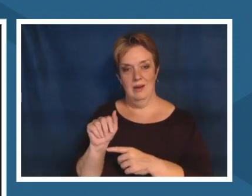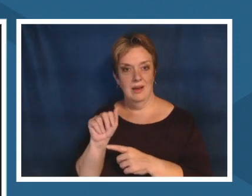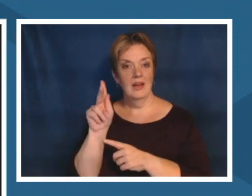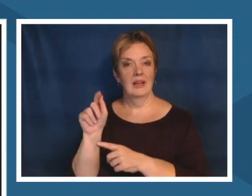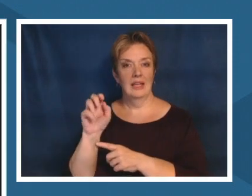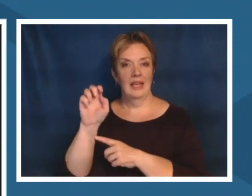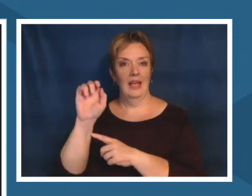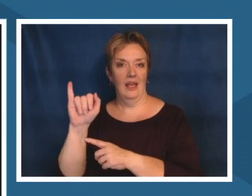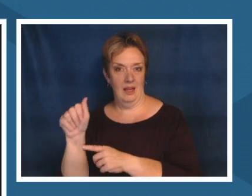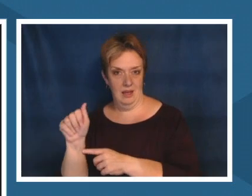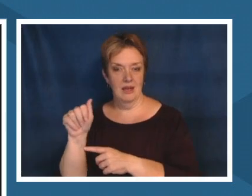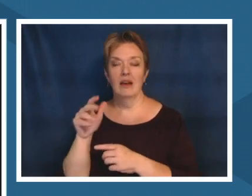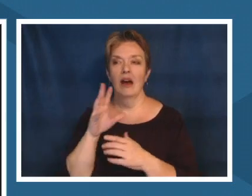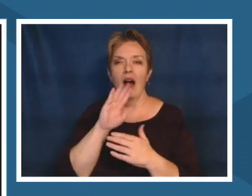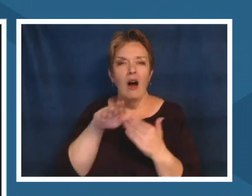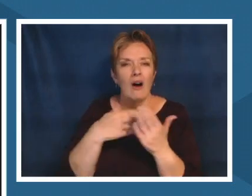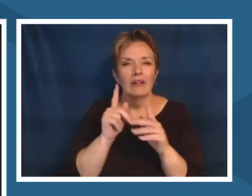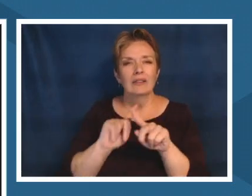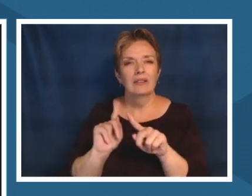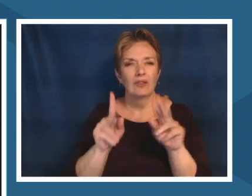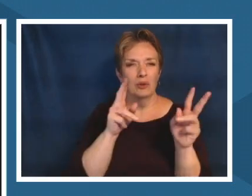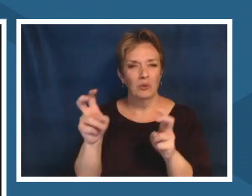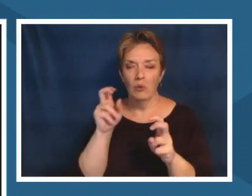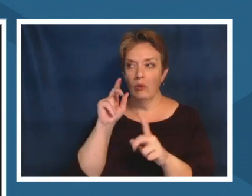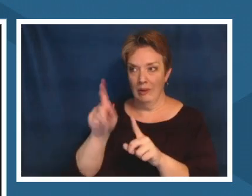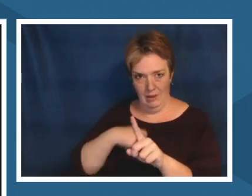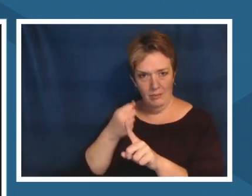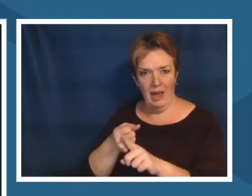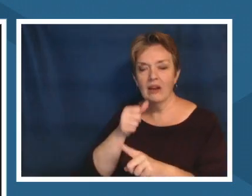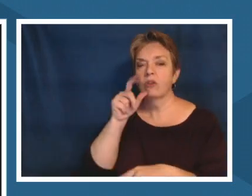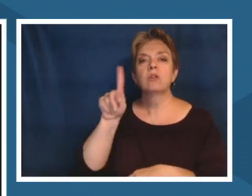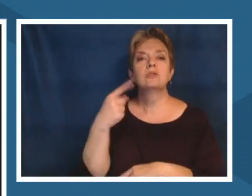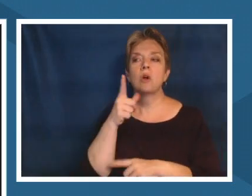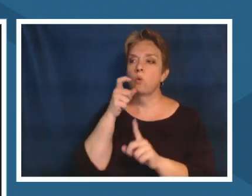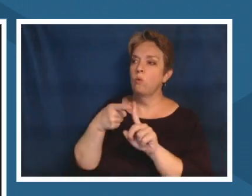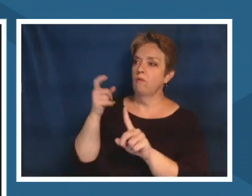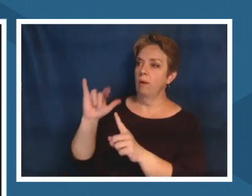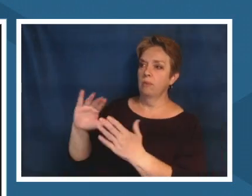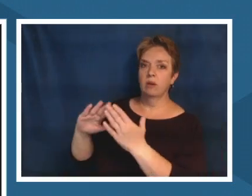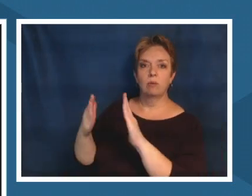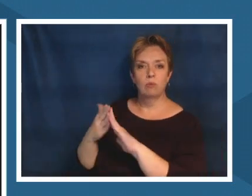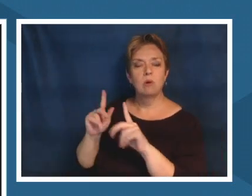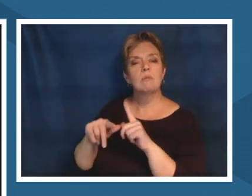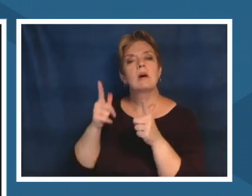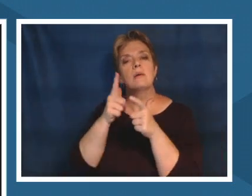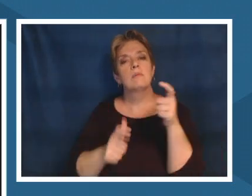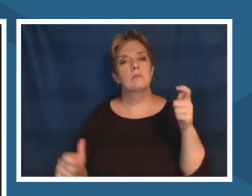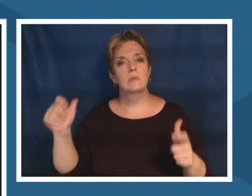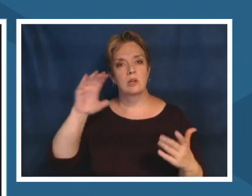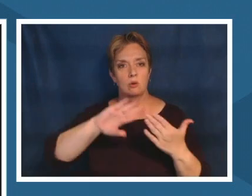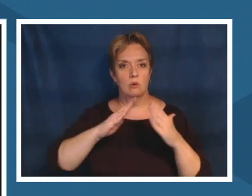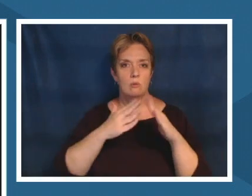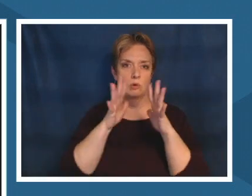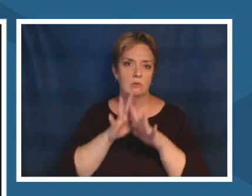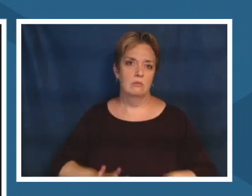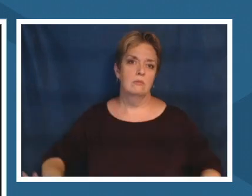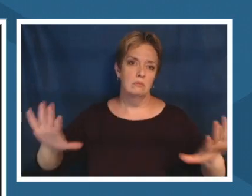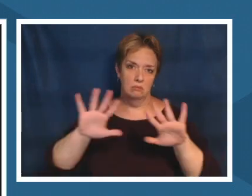not just the indigenous people of those communities but the greater community at